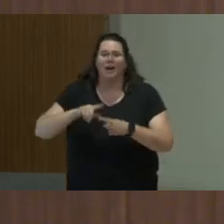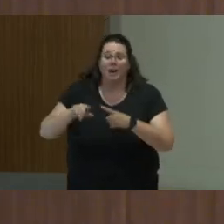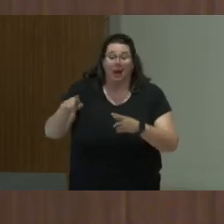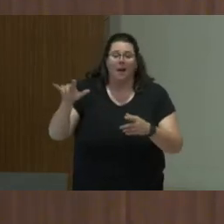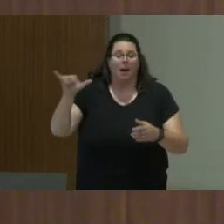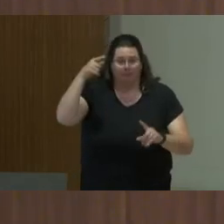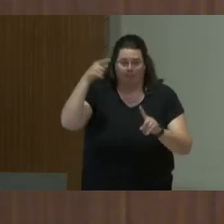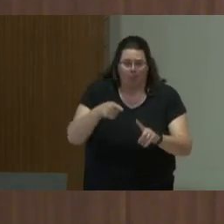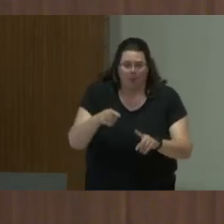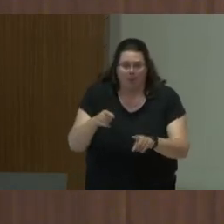Sorry for the pronunciation.